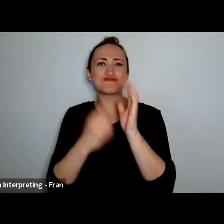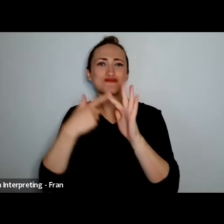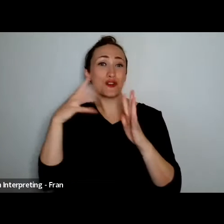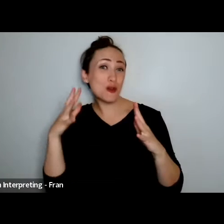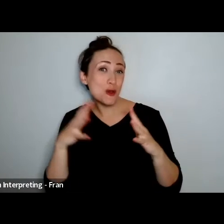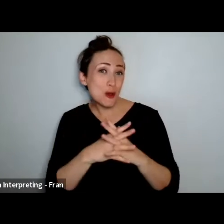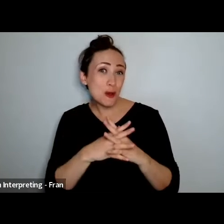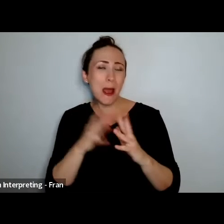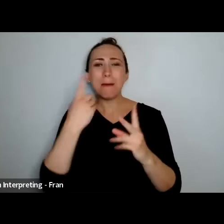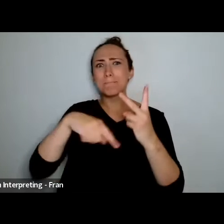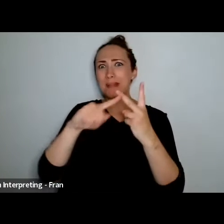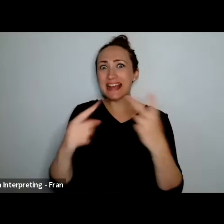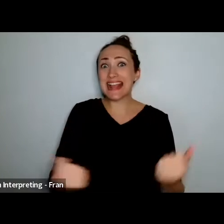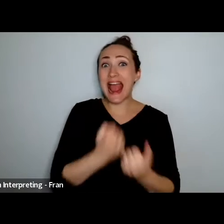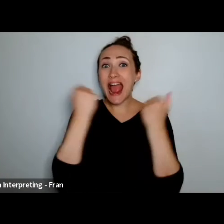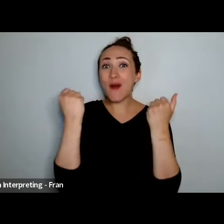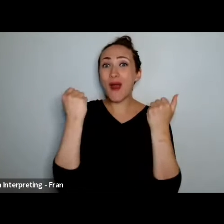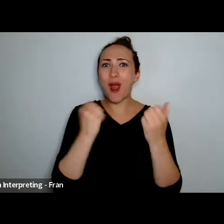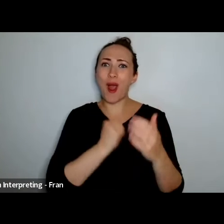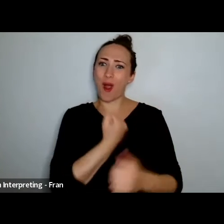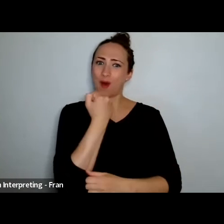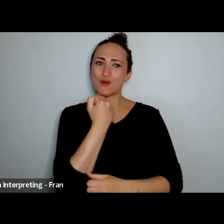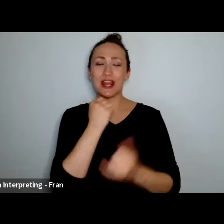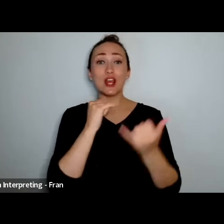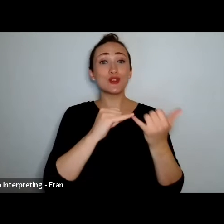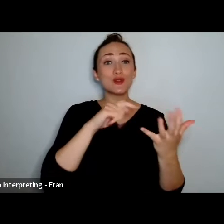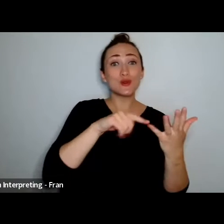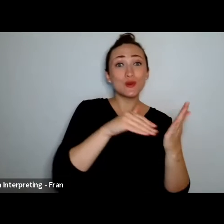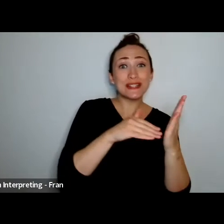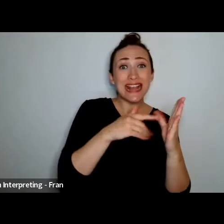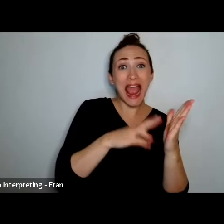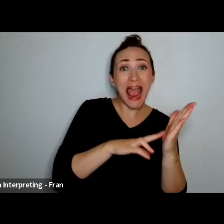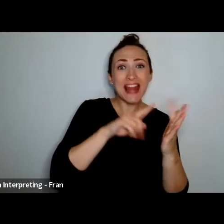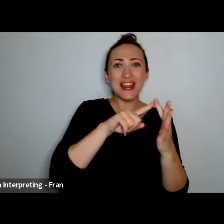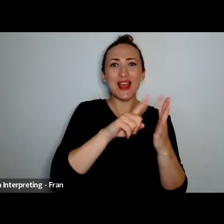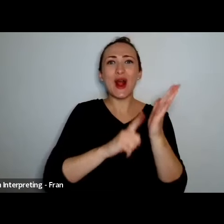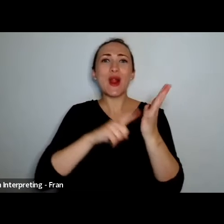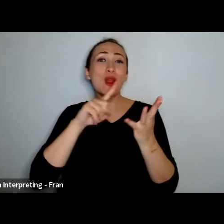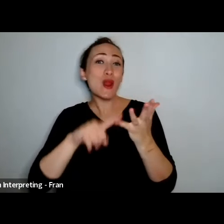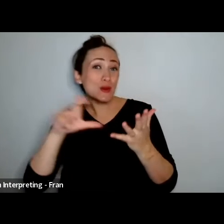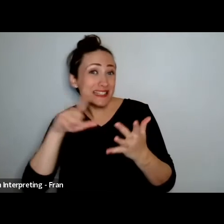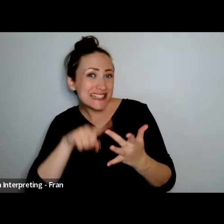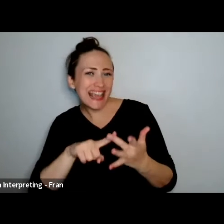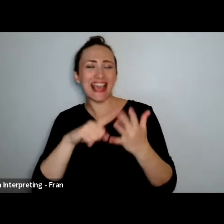of Suzanne, Lusi and Rodney. Look, I'll keep this really short because I think there's